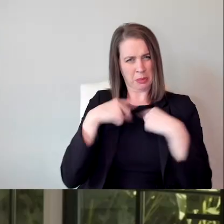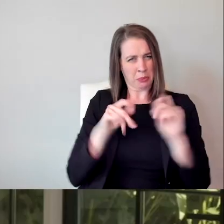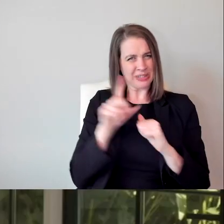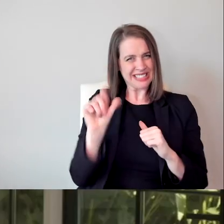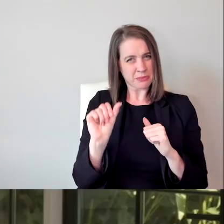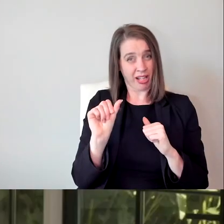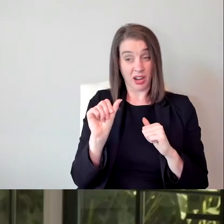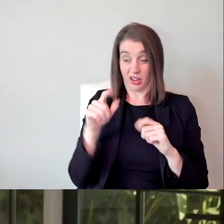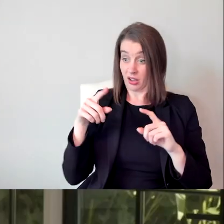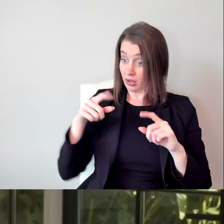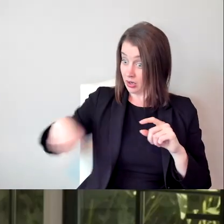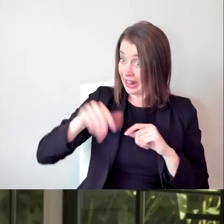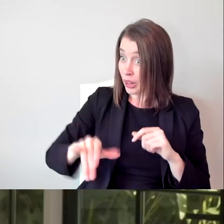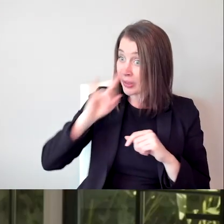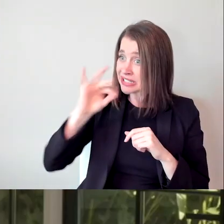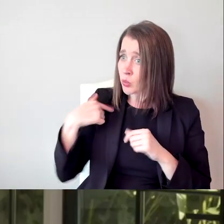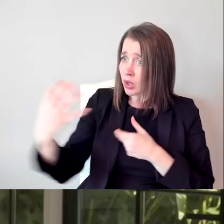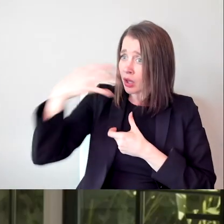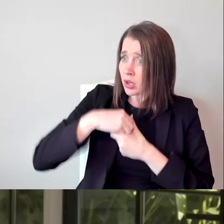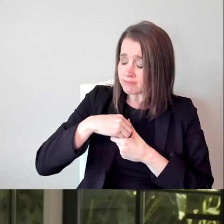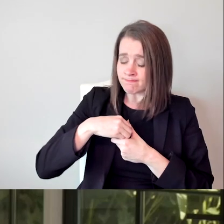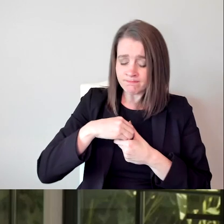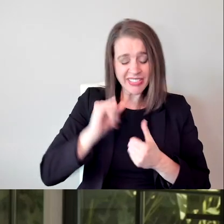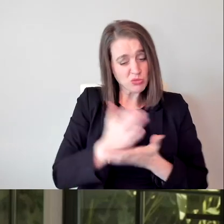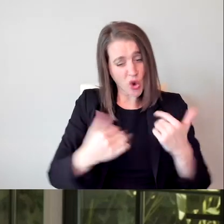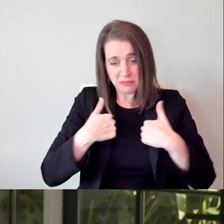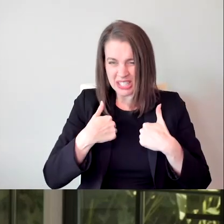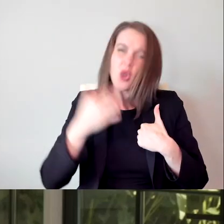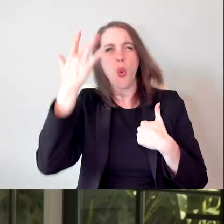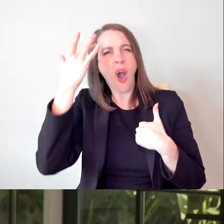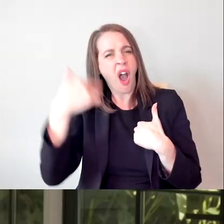why would I bring it up to people, whether it's my clients